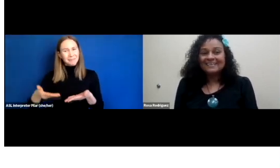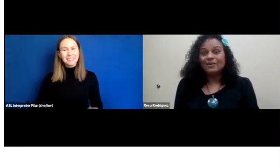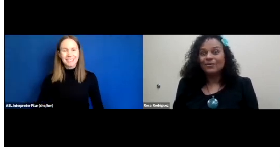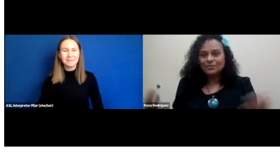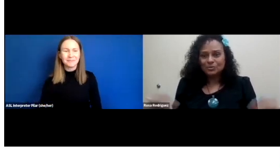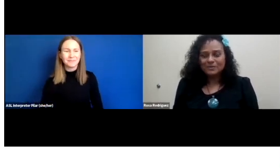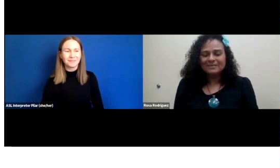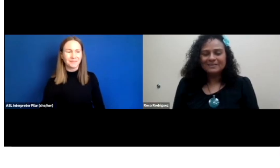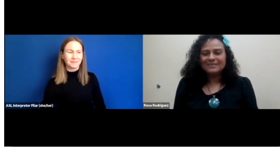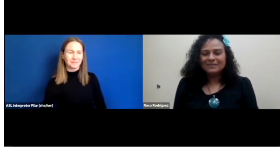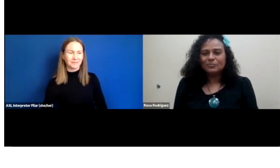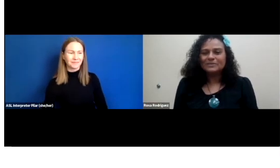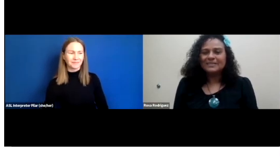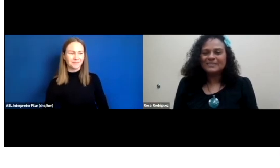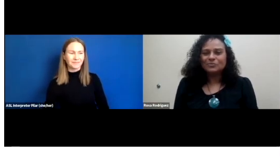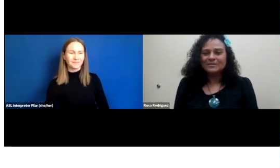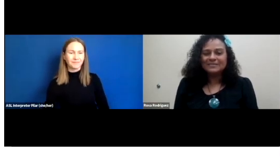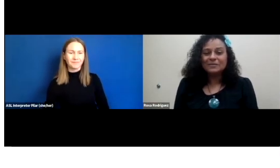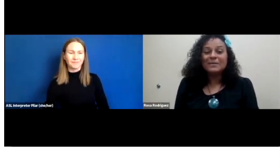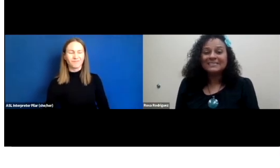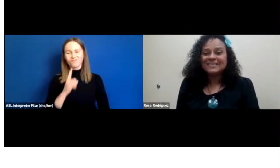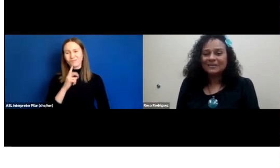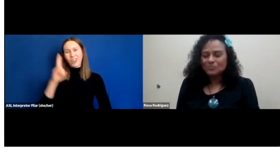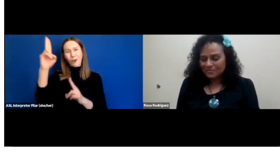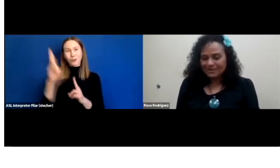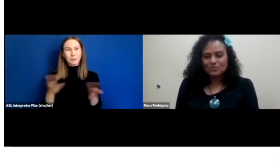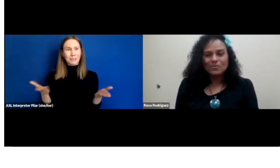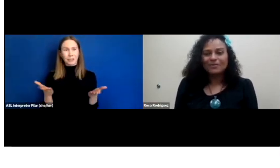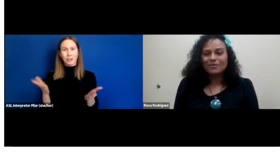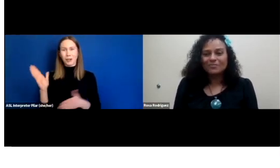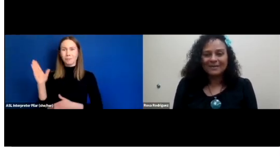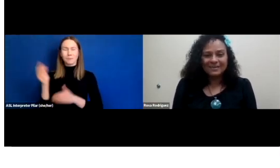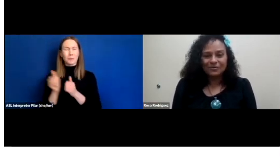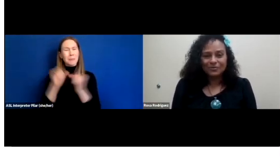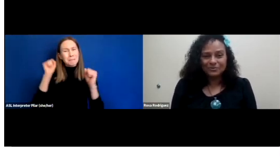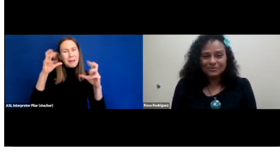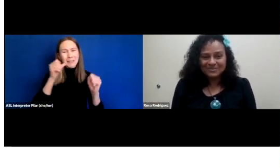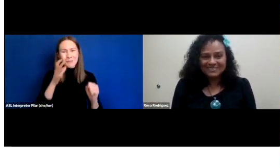And I'm honored to be here presenting with these amazing women who are all my heroes.